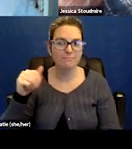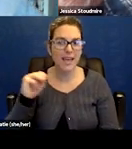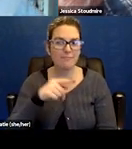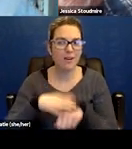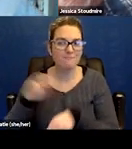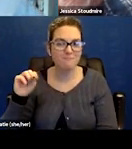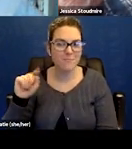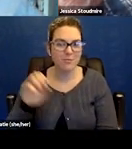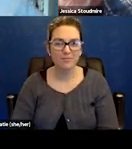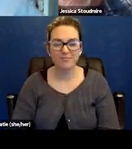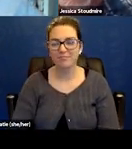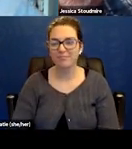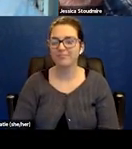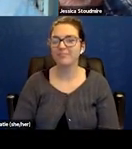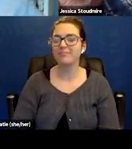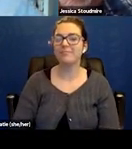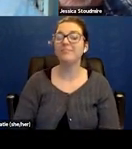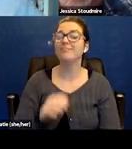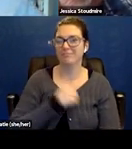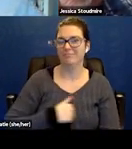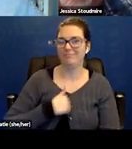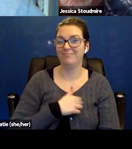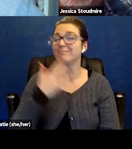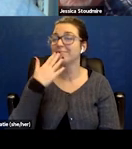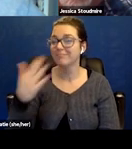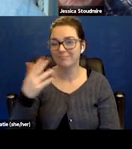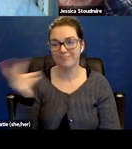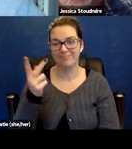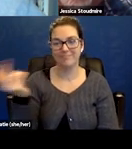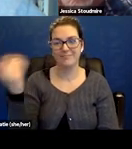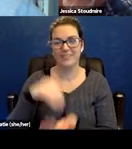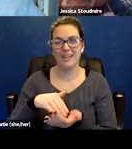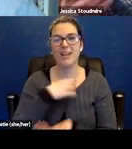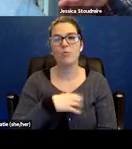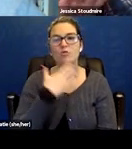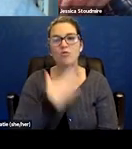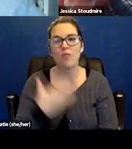I just wanted to thank you again and wish you well, Rob, with your continued recovery.